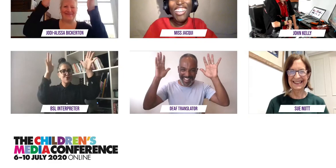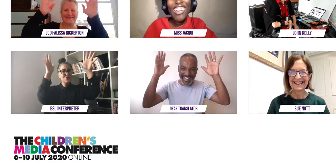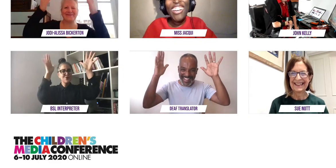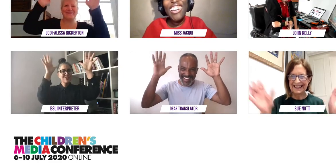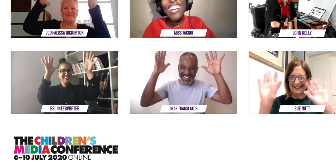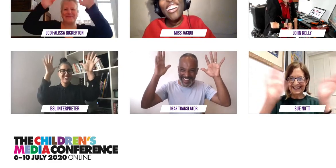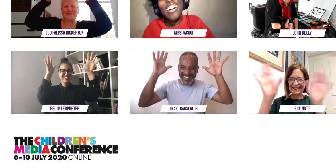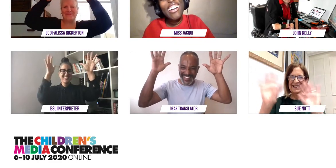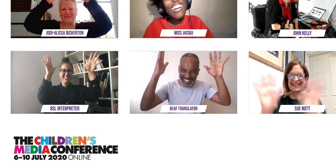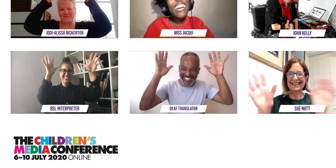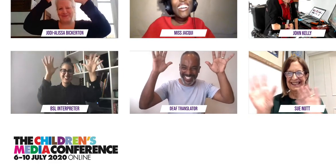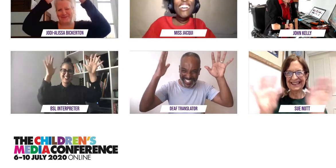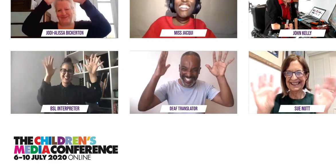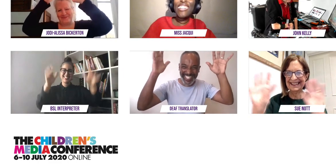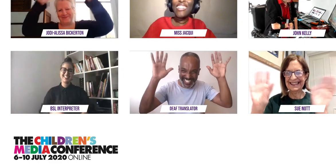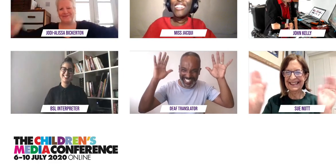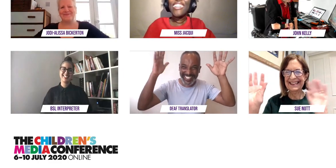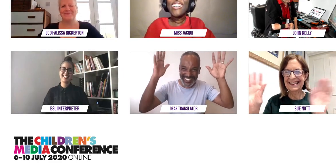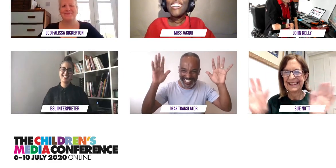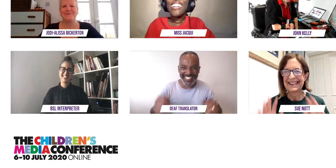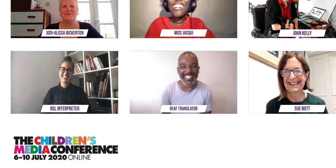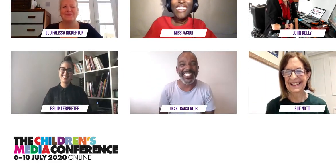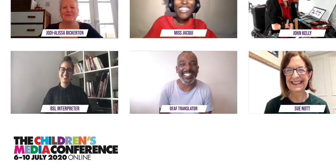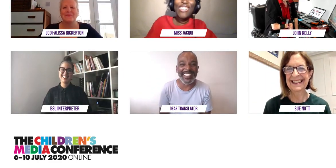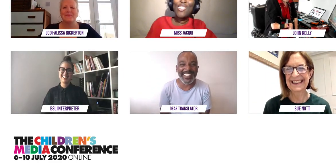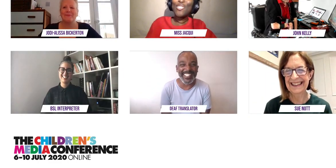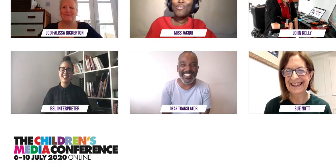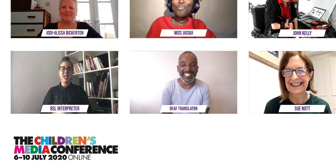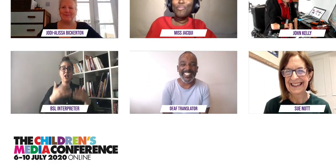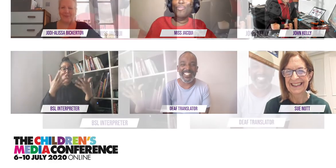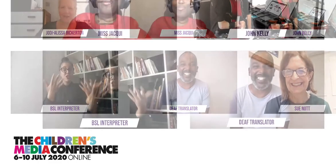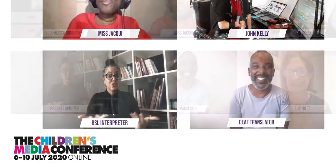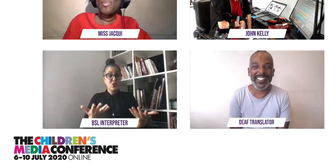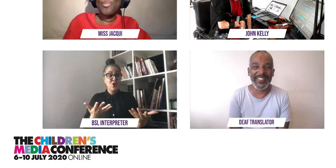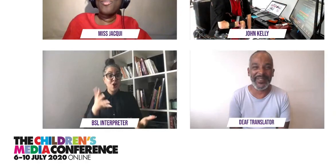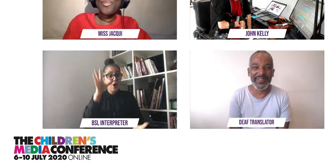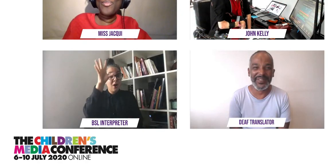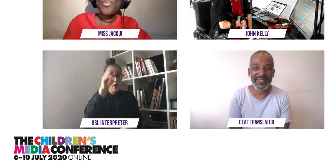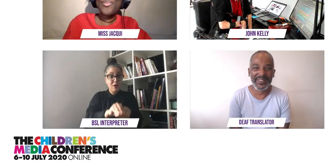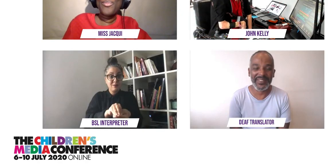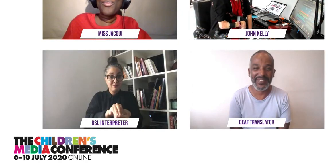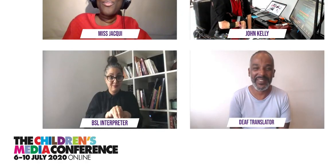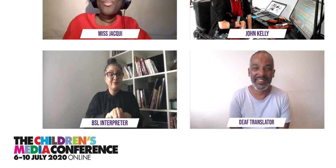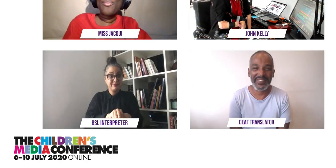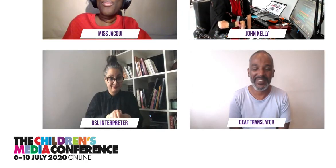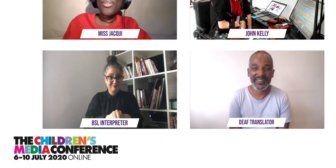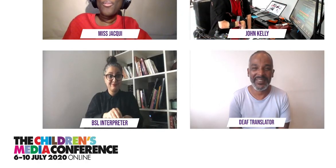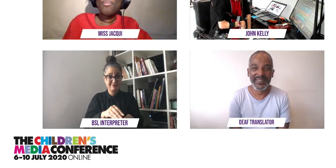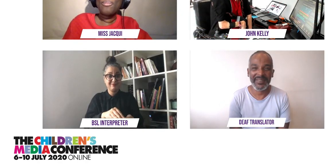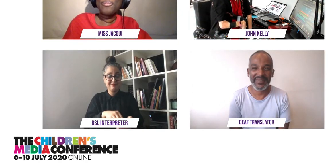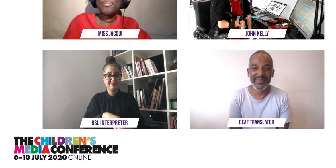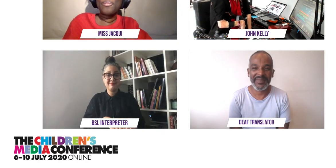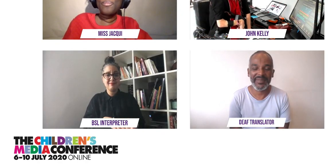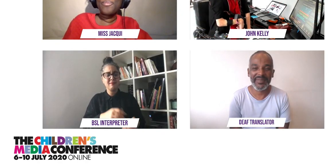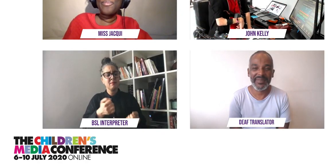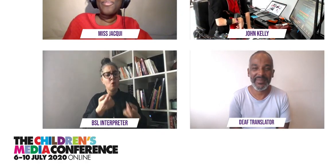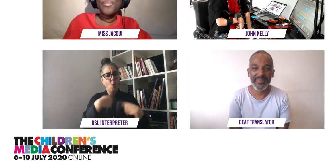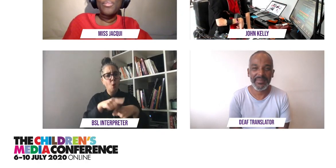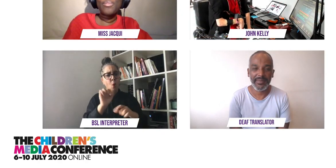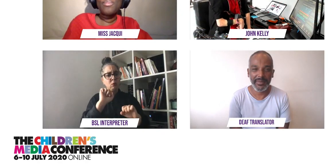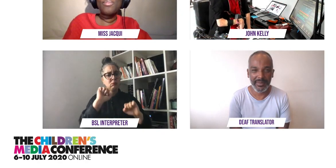so i guess in conclusion to that song we've got a role to inflame young people